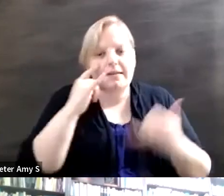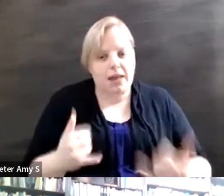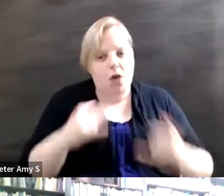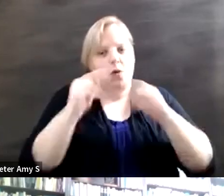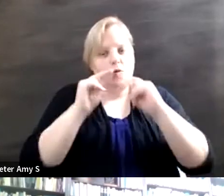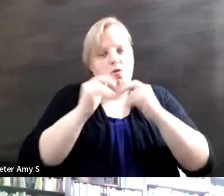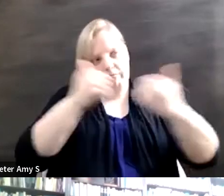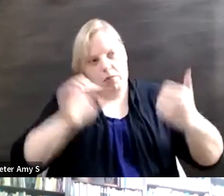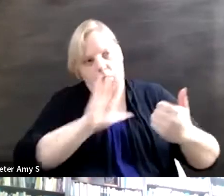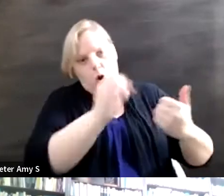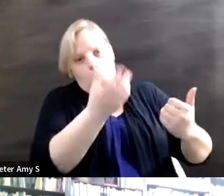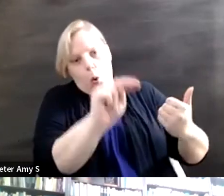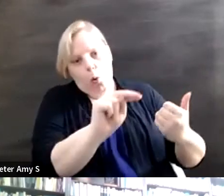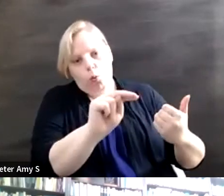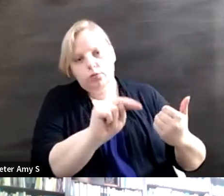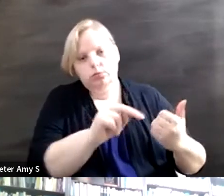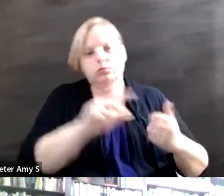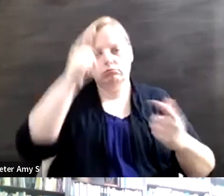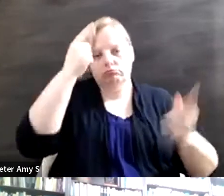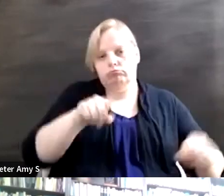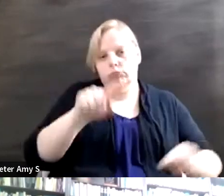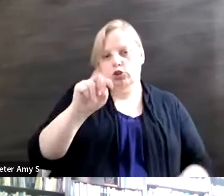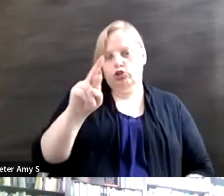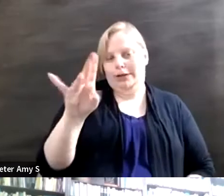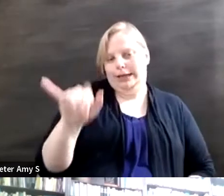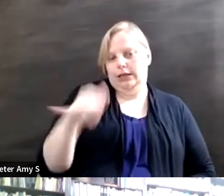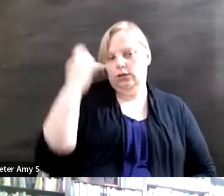treaty and they realize that legal capacity, access to health care,